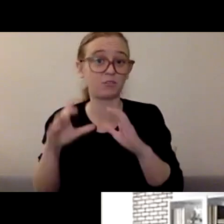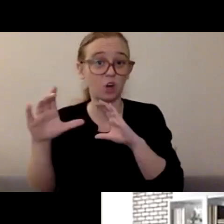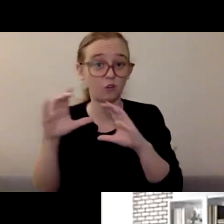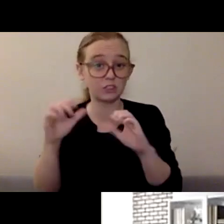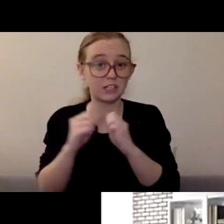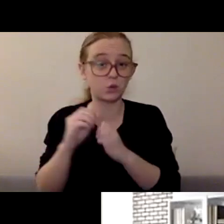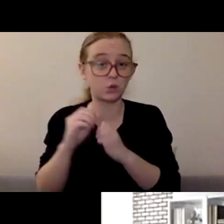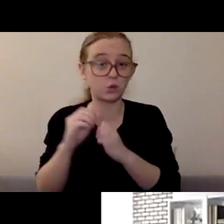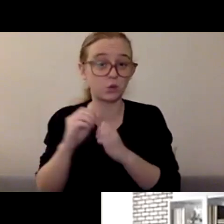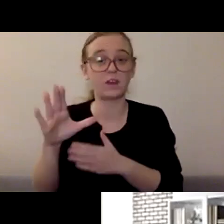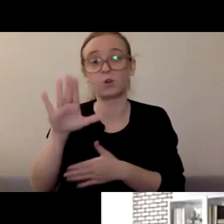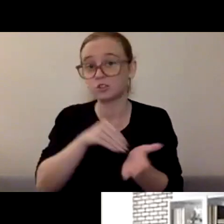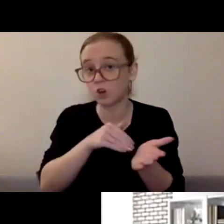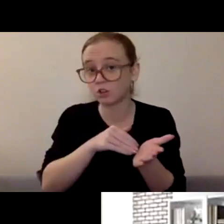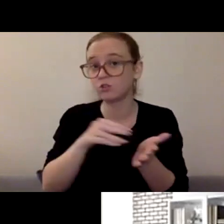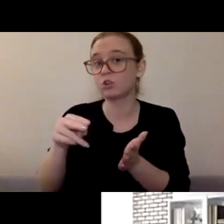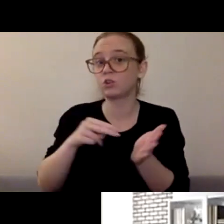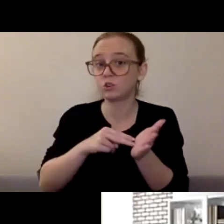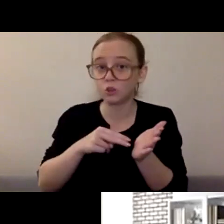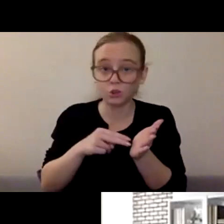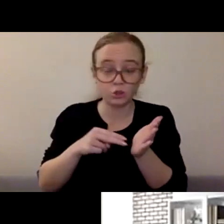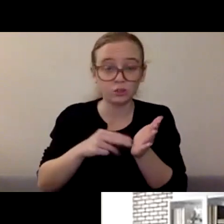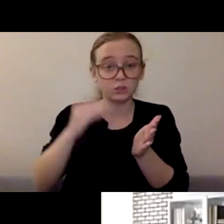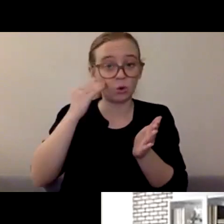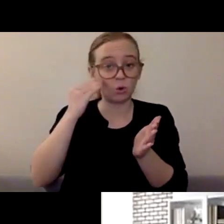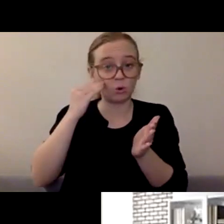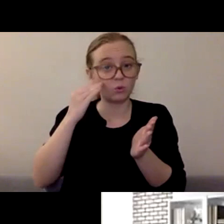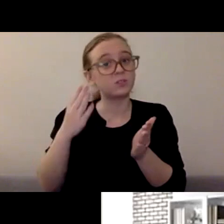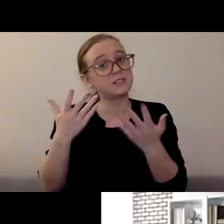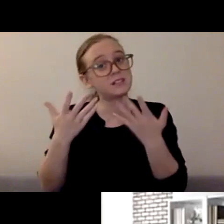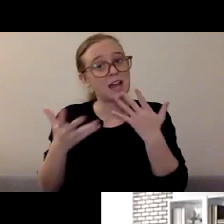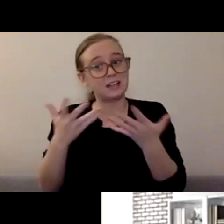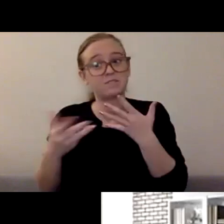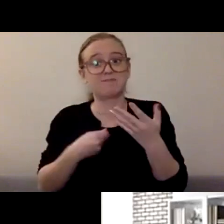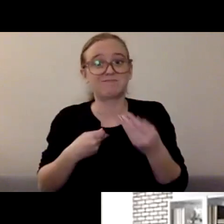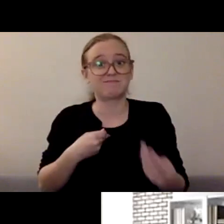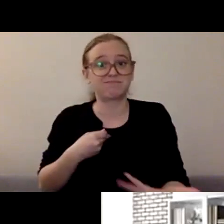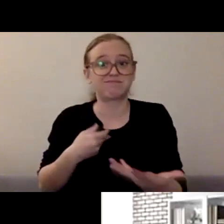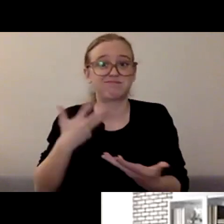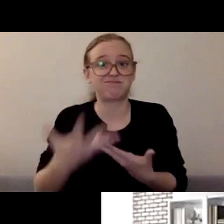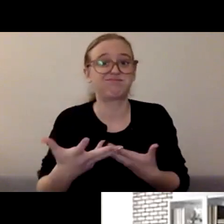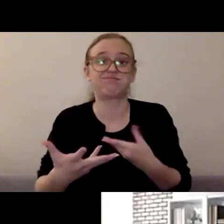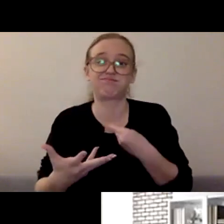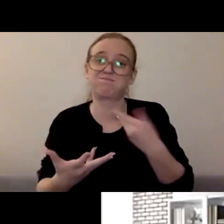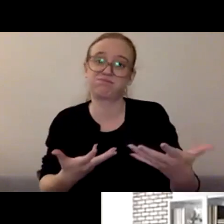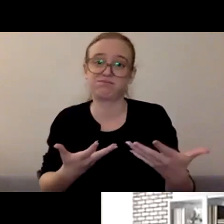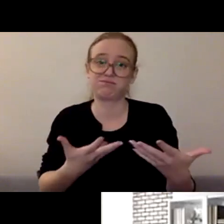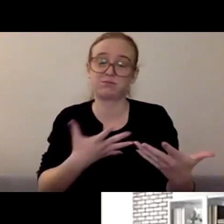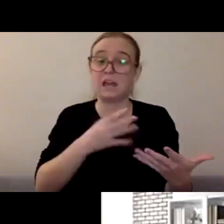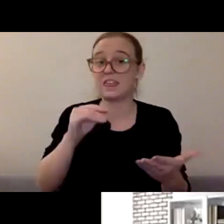just to lay it out there. And again, they can really validate that there is a lot of different factors going on